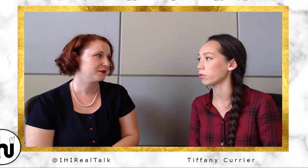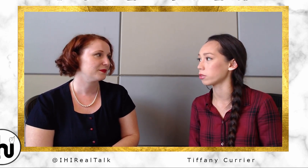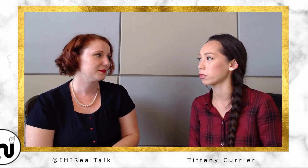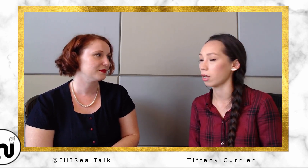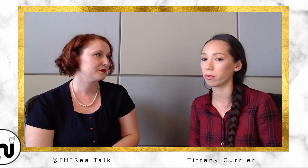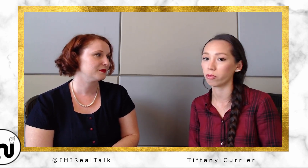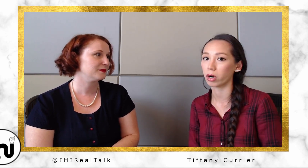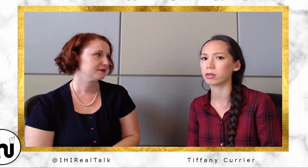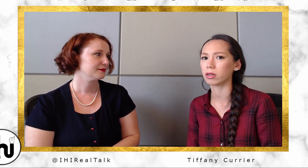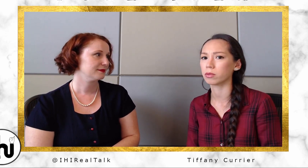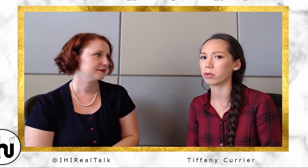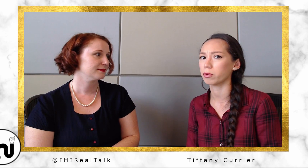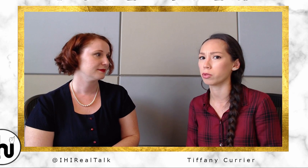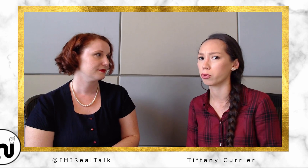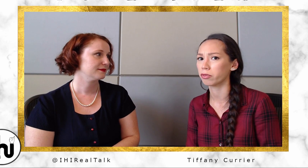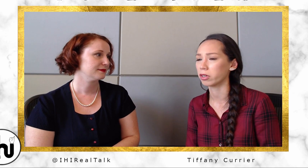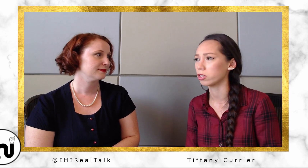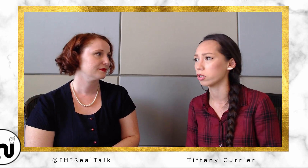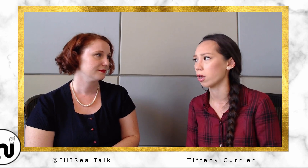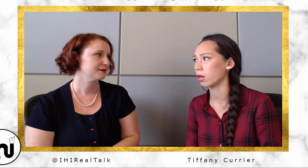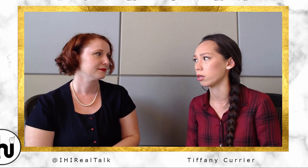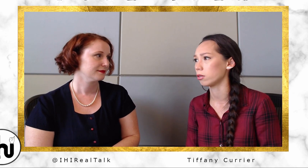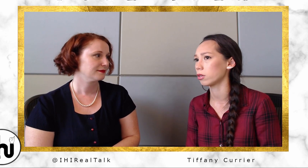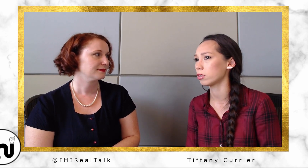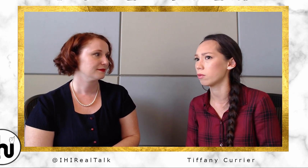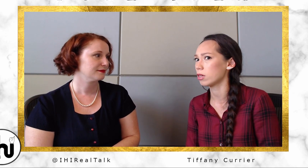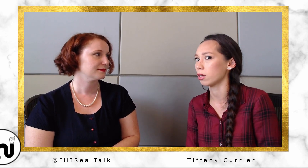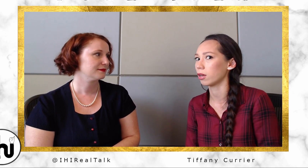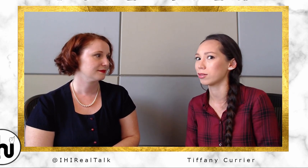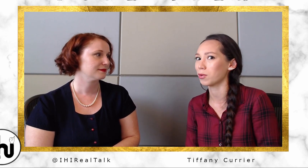this type of work. It's pretty much a privilege, and it's amazing! It's so cool!